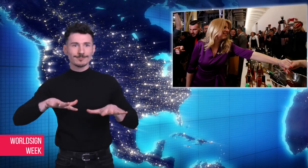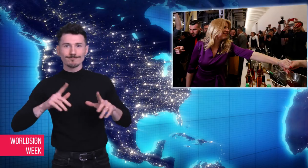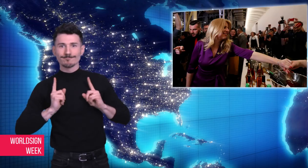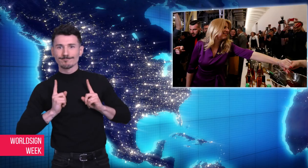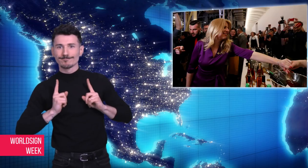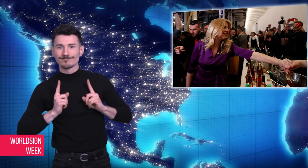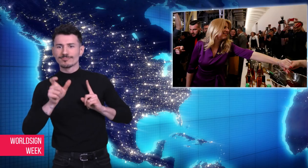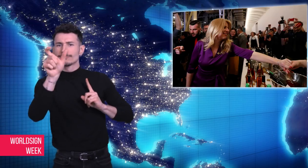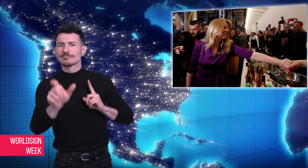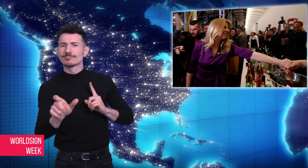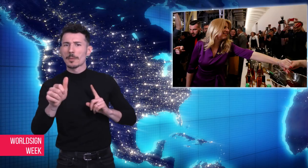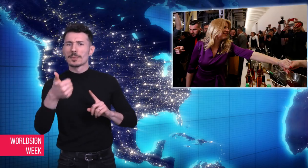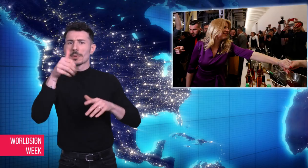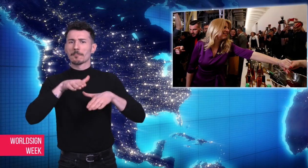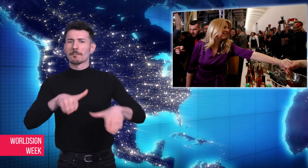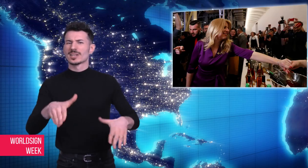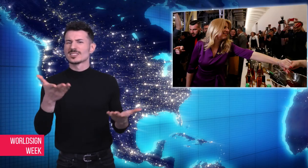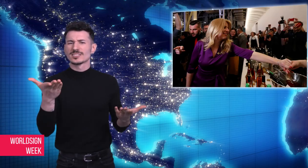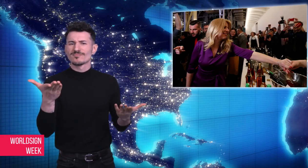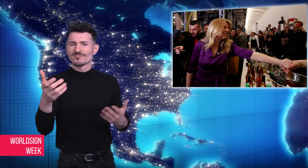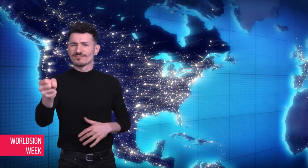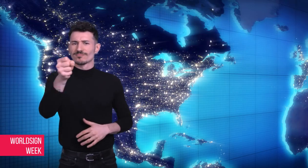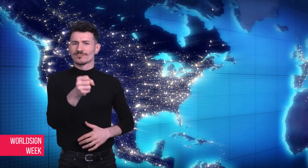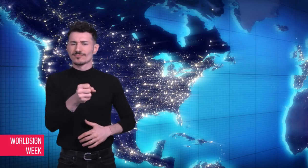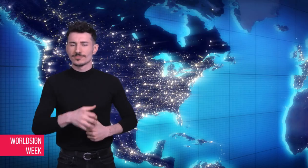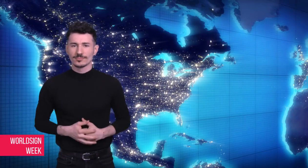the Prime Minister and people are now waiting for her decision.